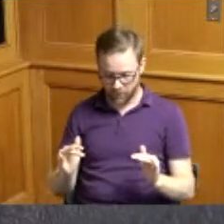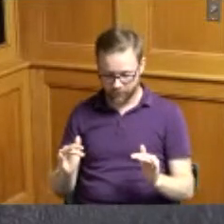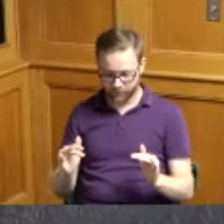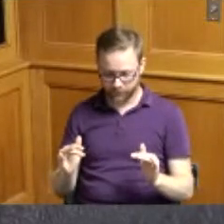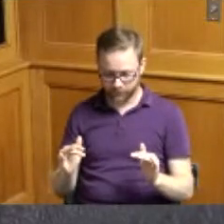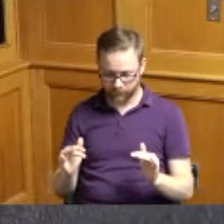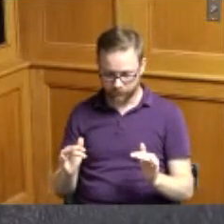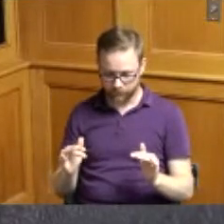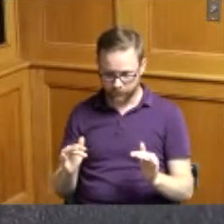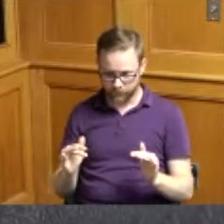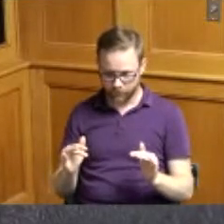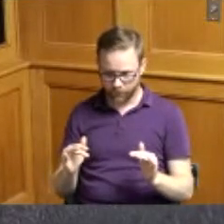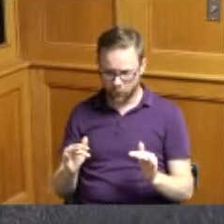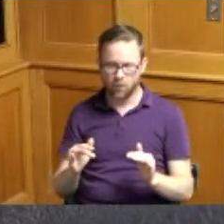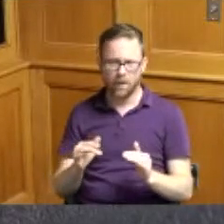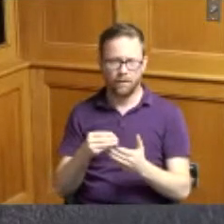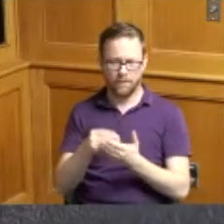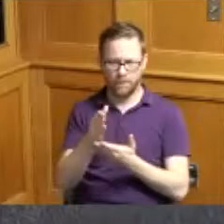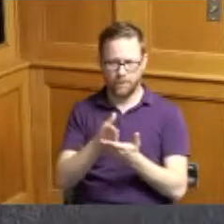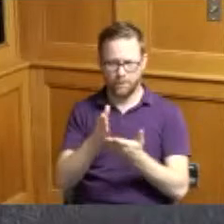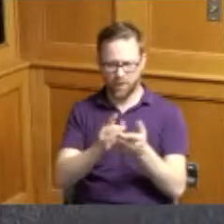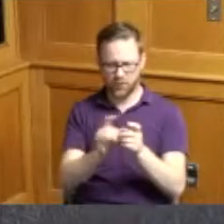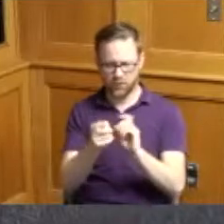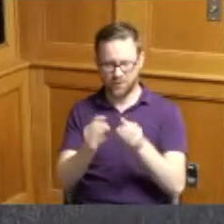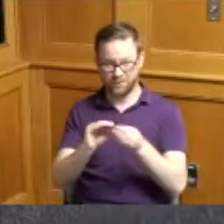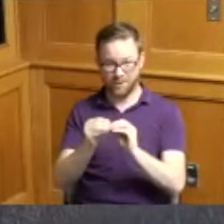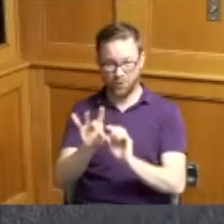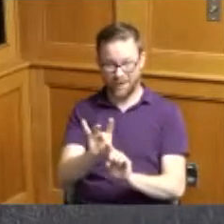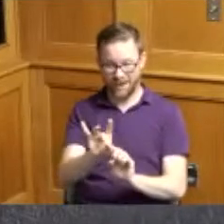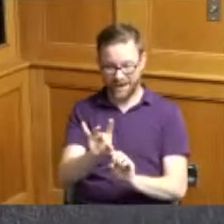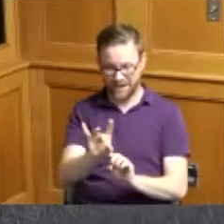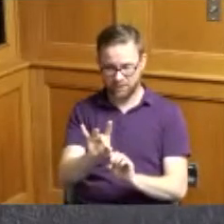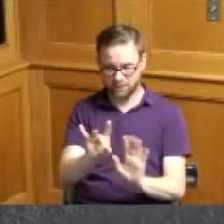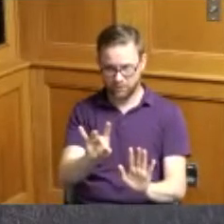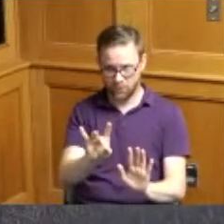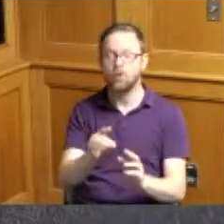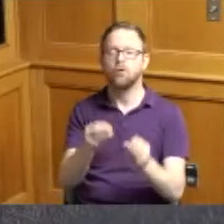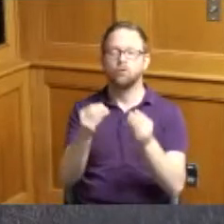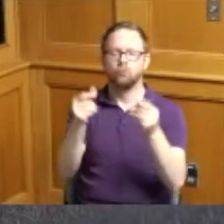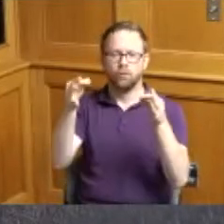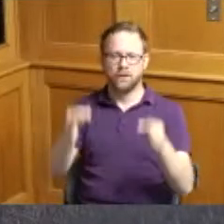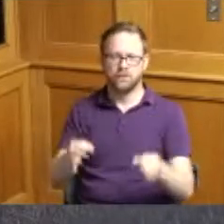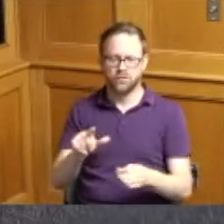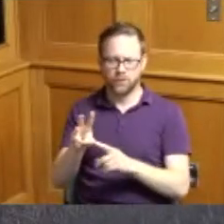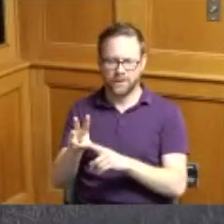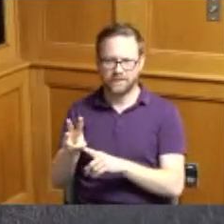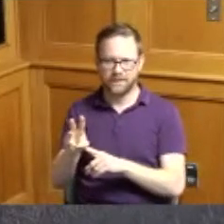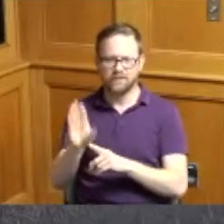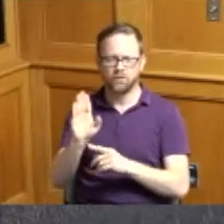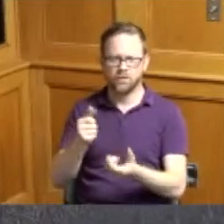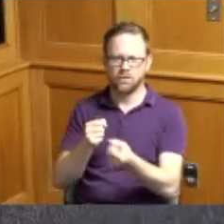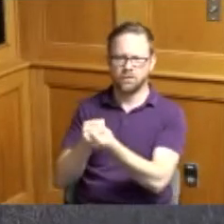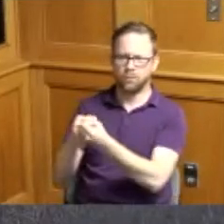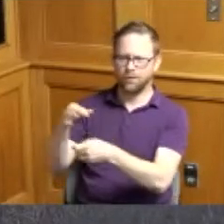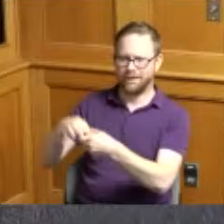there's a budget adjustment number eight number twenty resolution 26 for elections Grant revisions